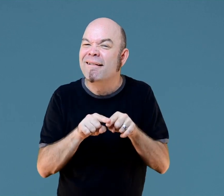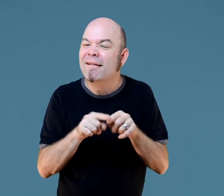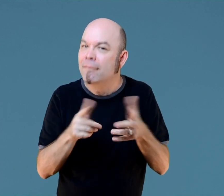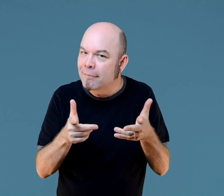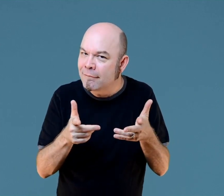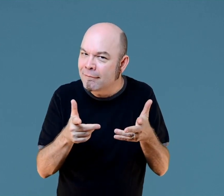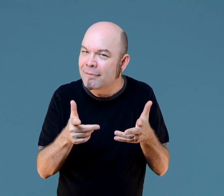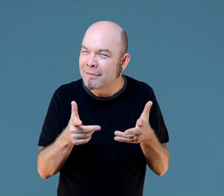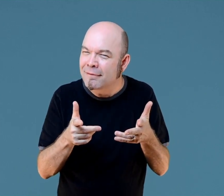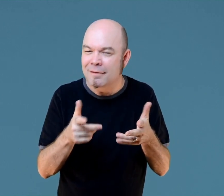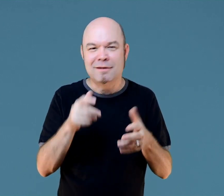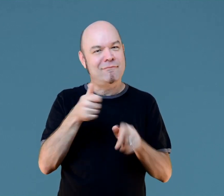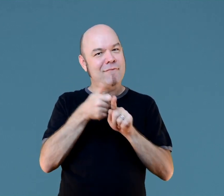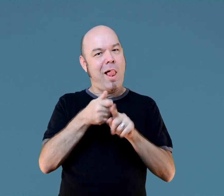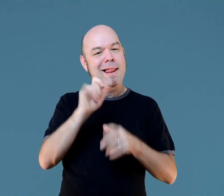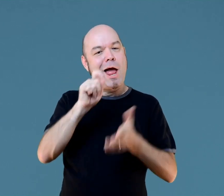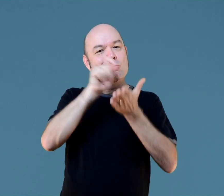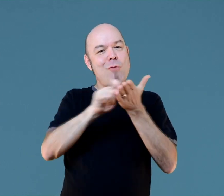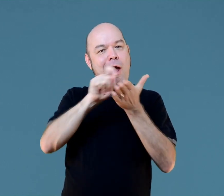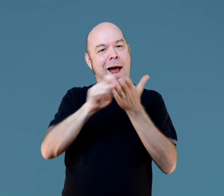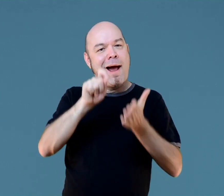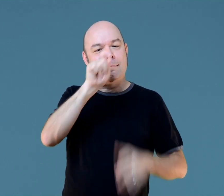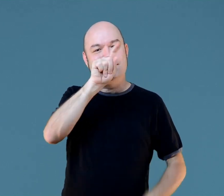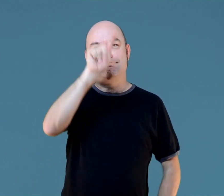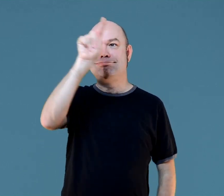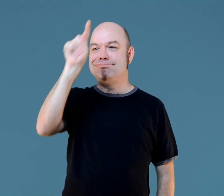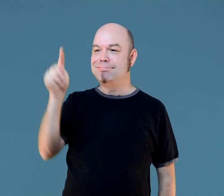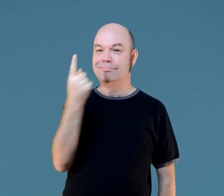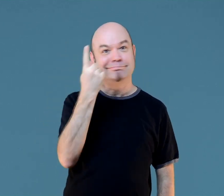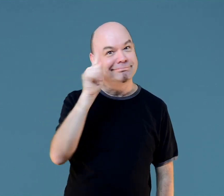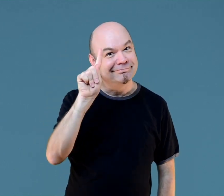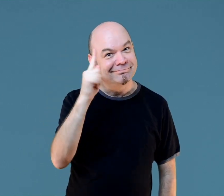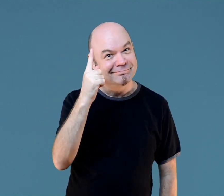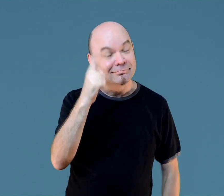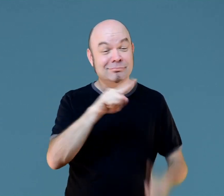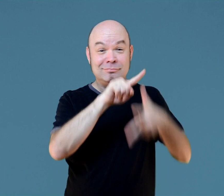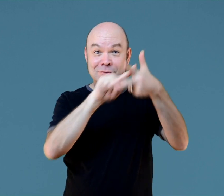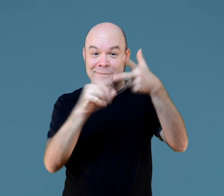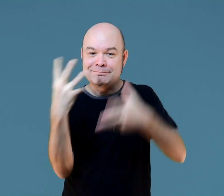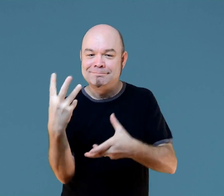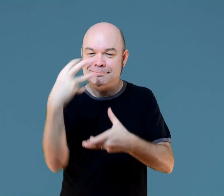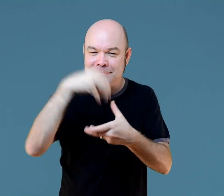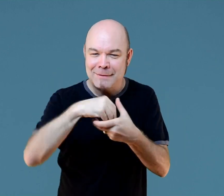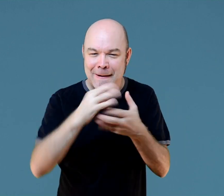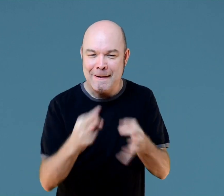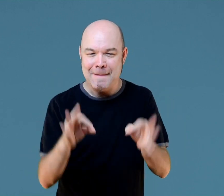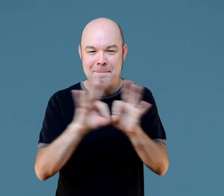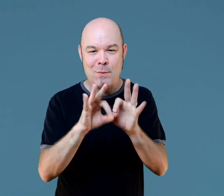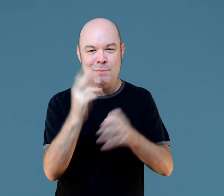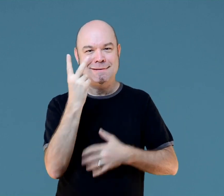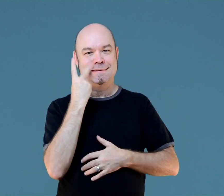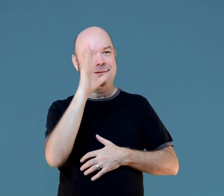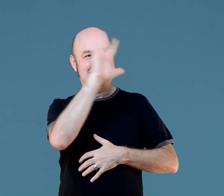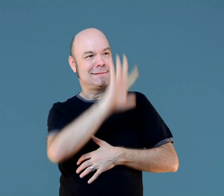It's a stop sign. So you just use that finger as a pen. Those three rules are included